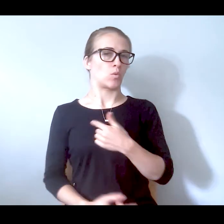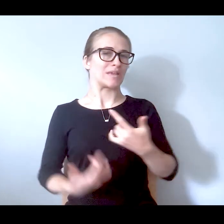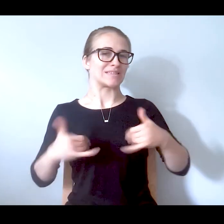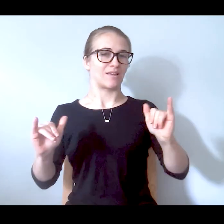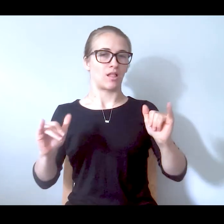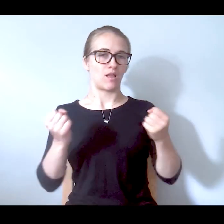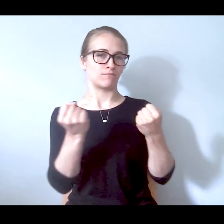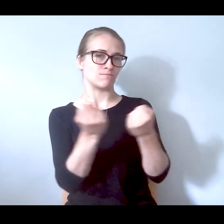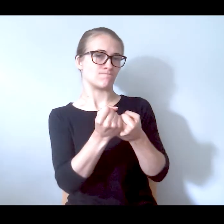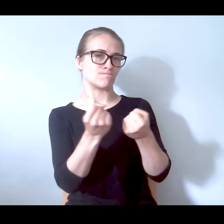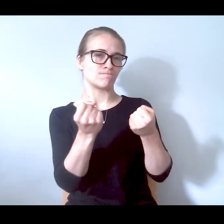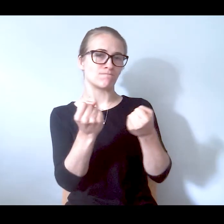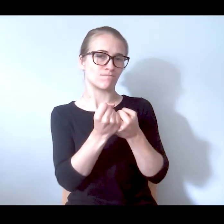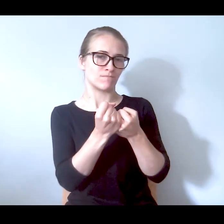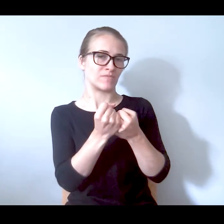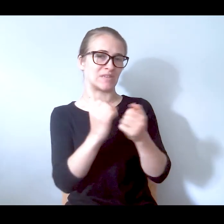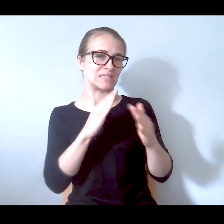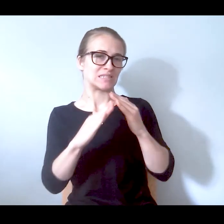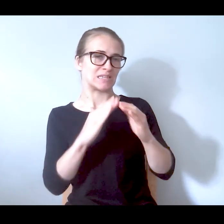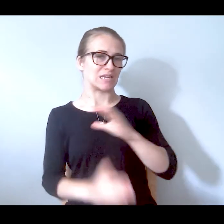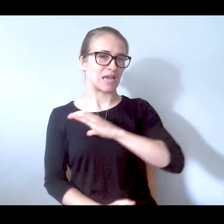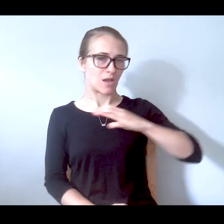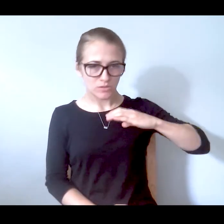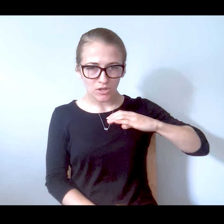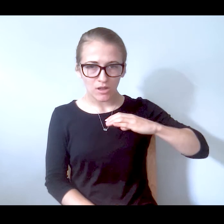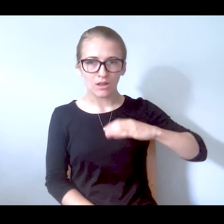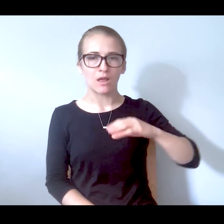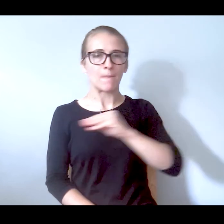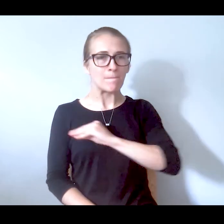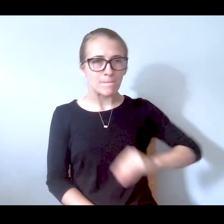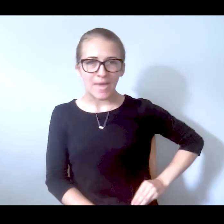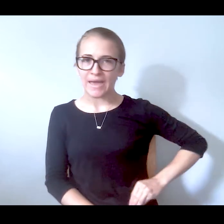We are still, still advocating to city council,